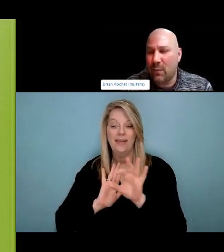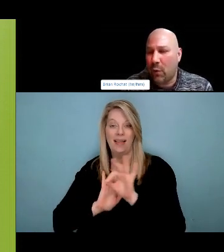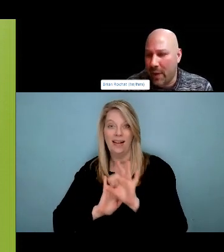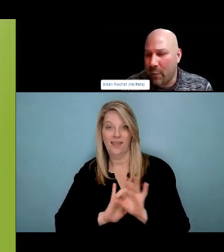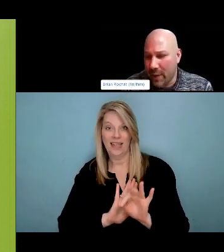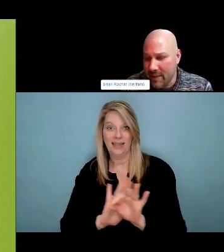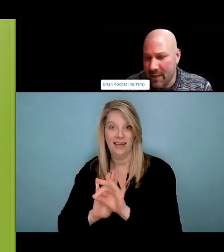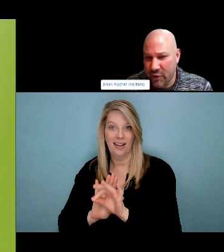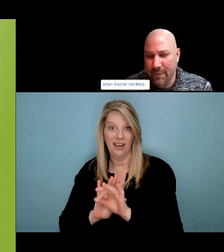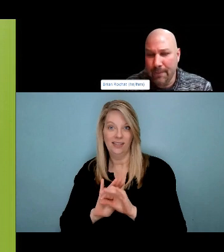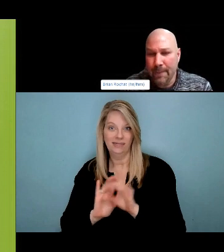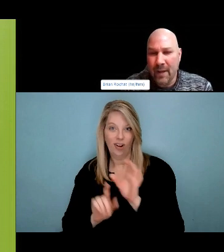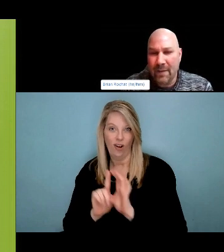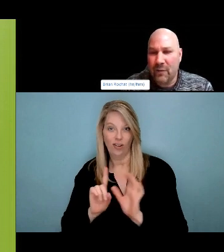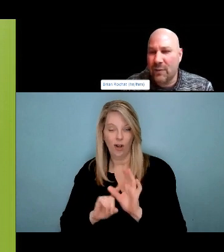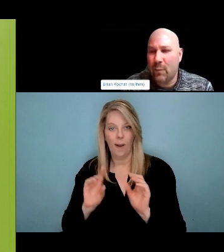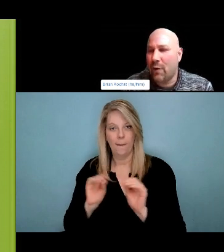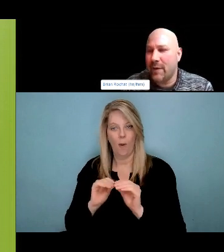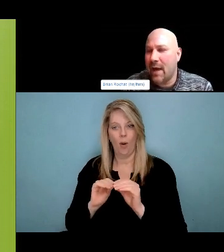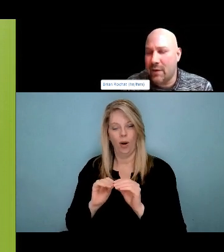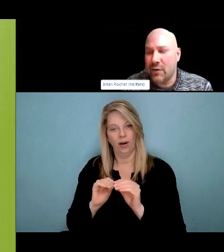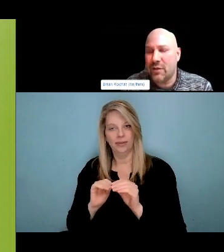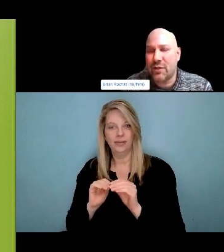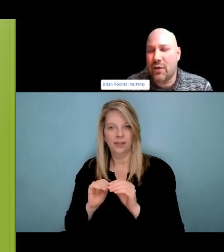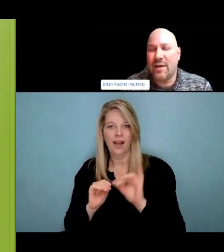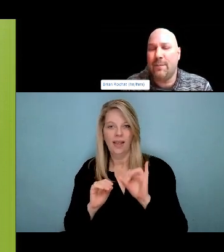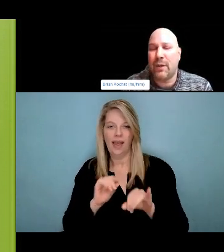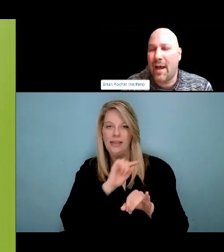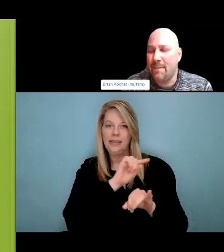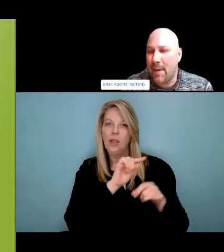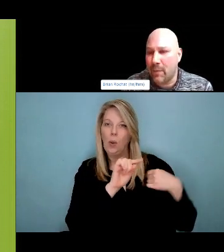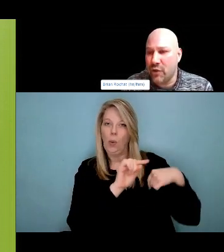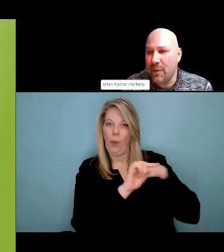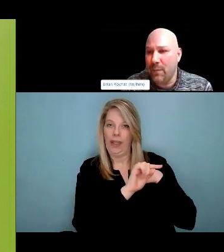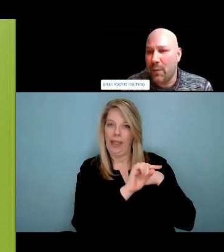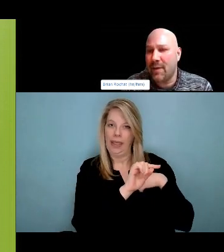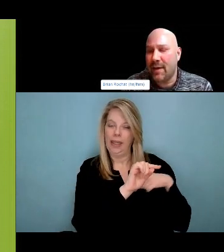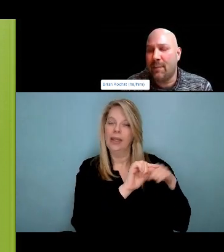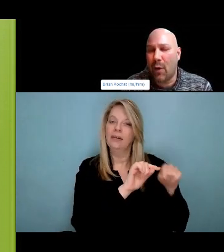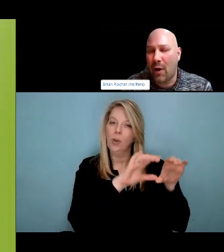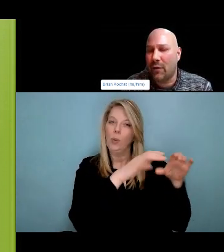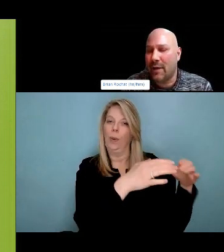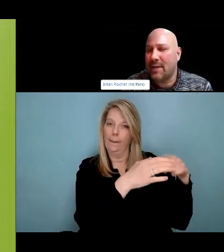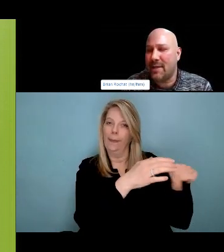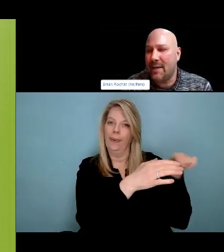harm reduction has always been grassroots. It's always been a response from the community.